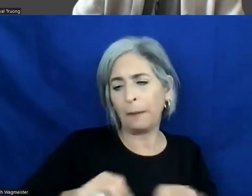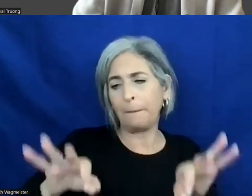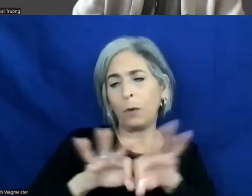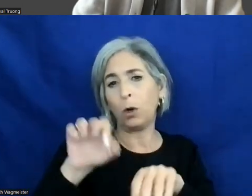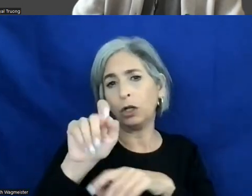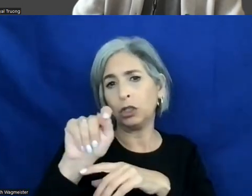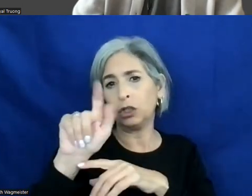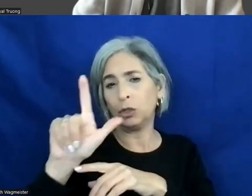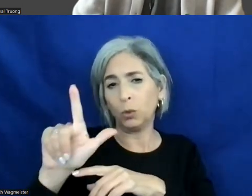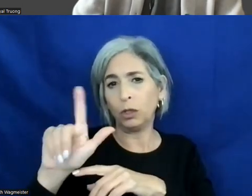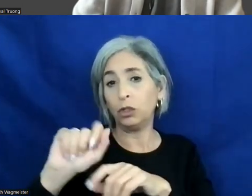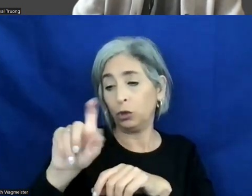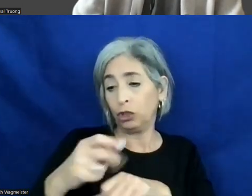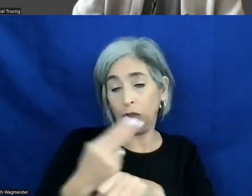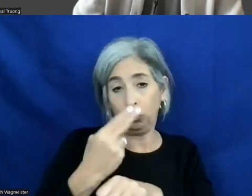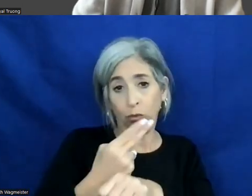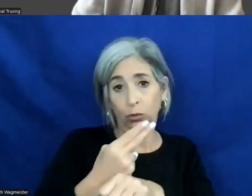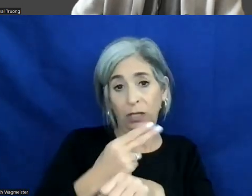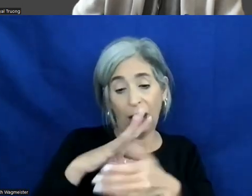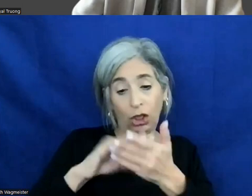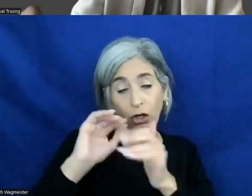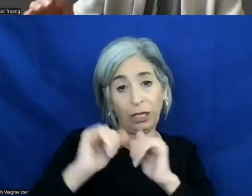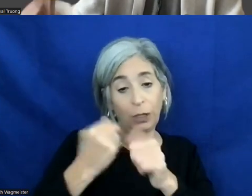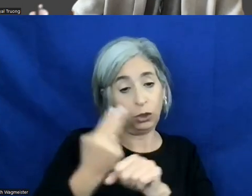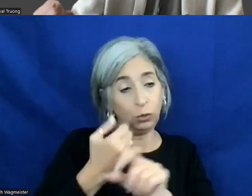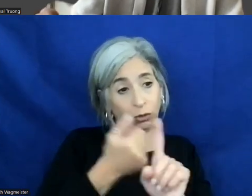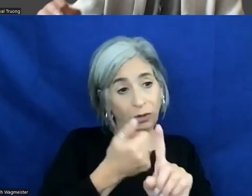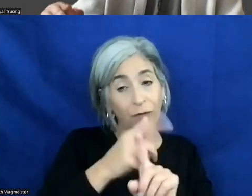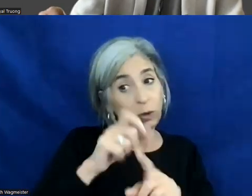that you should be using, learn how to use, because you have to really learn how to use the